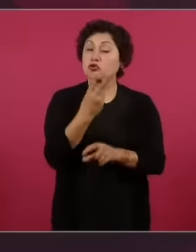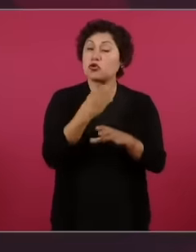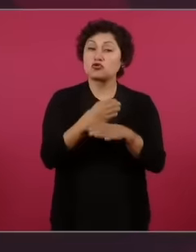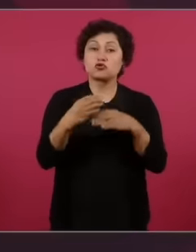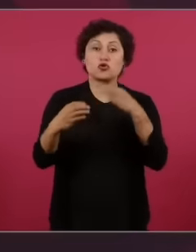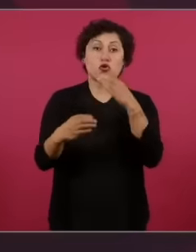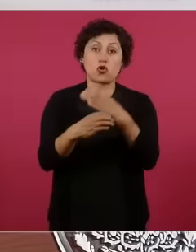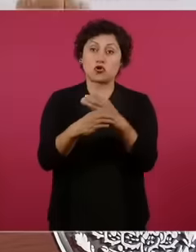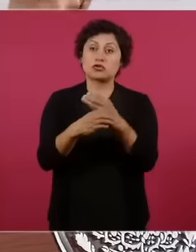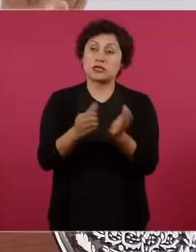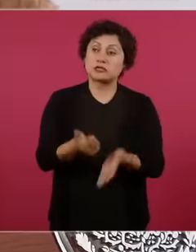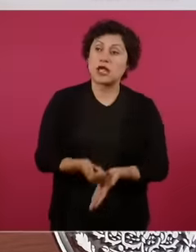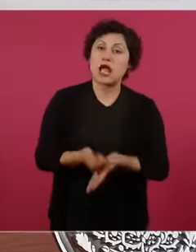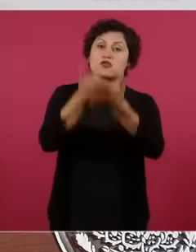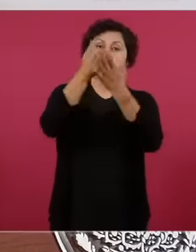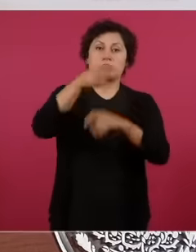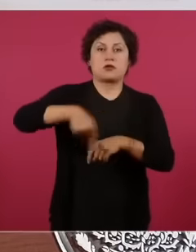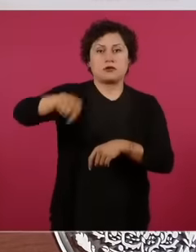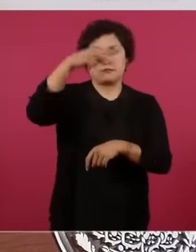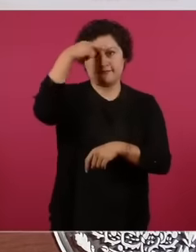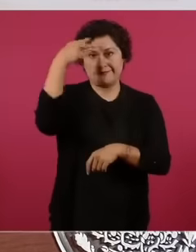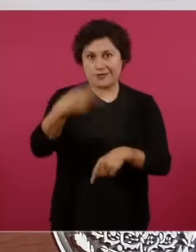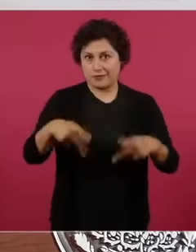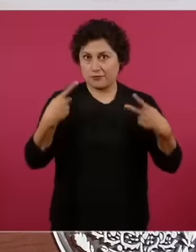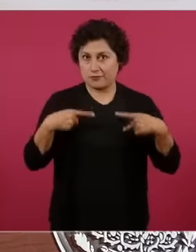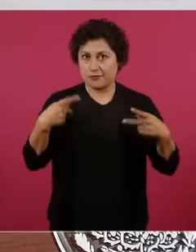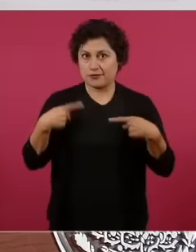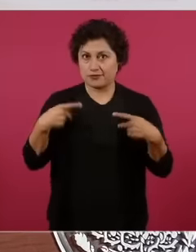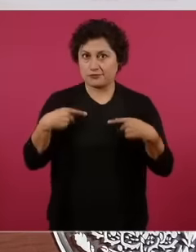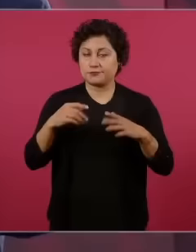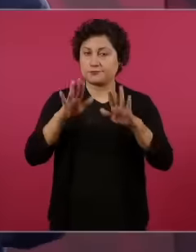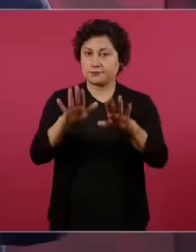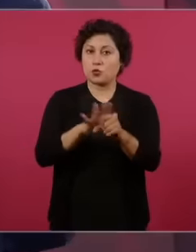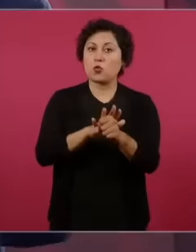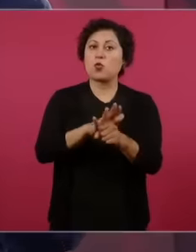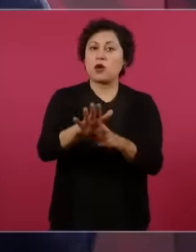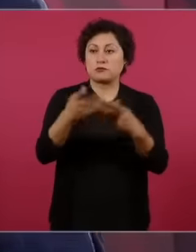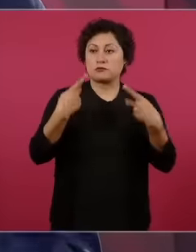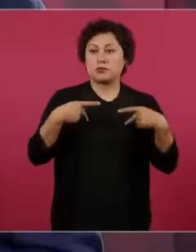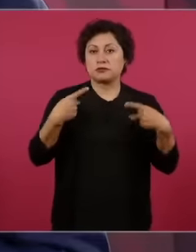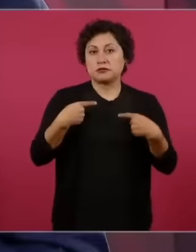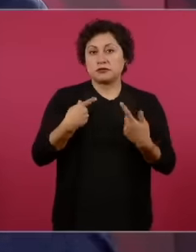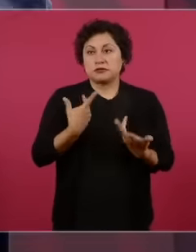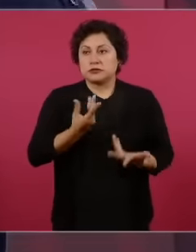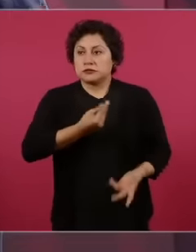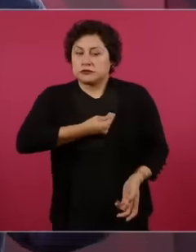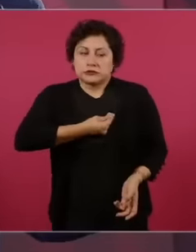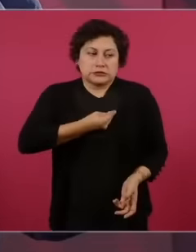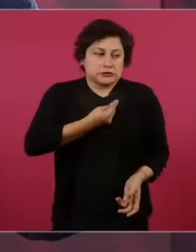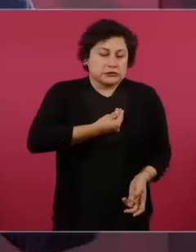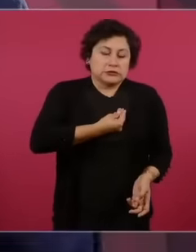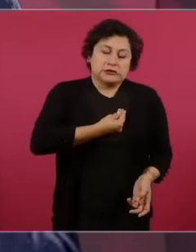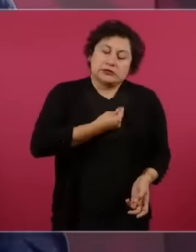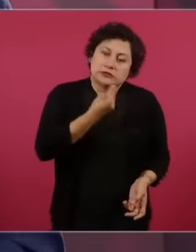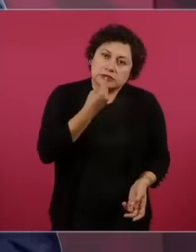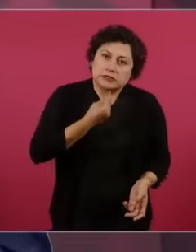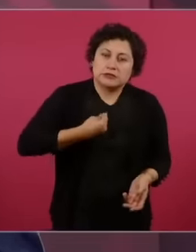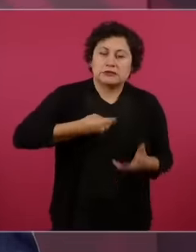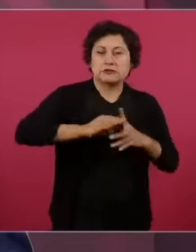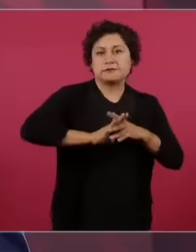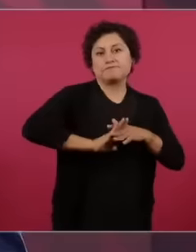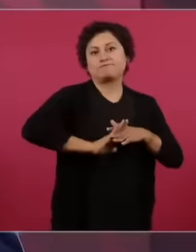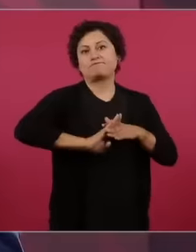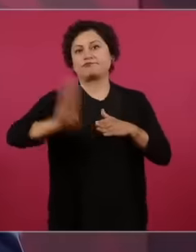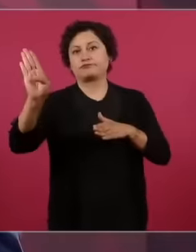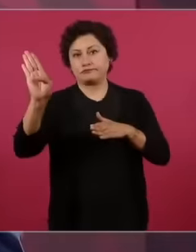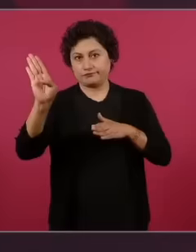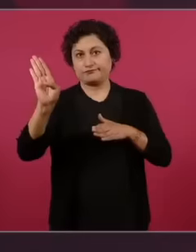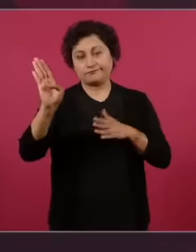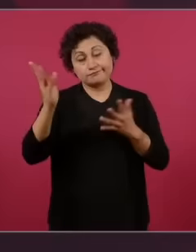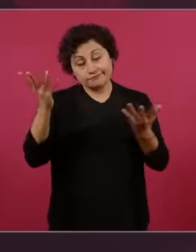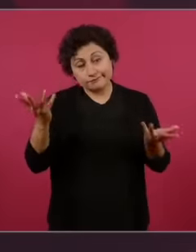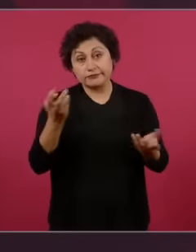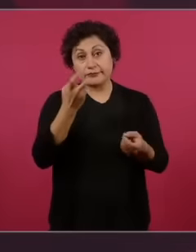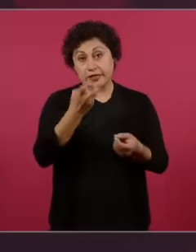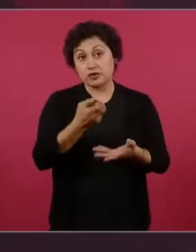this from exploding, one was migration, which is why they are heroes, they are heroines because instead of